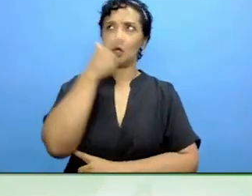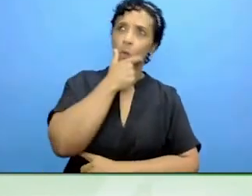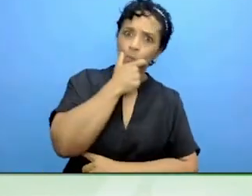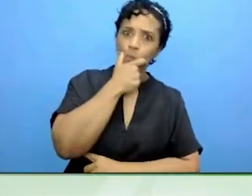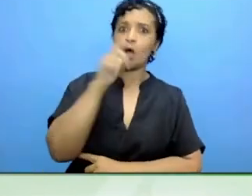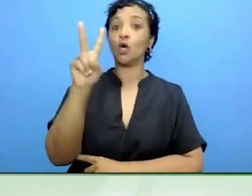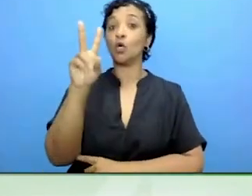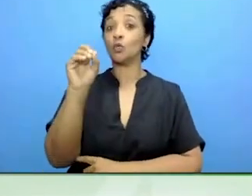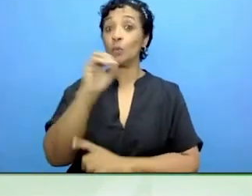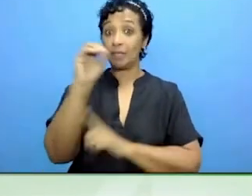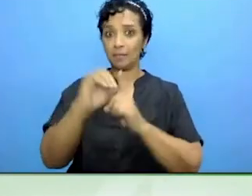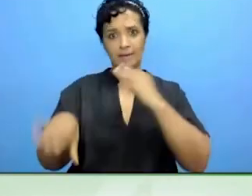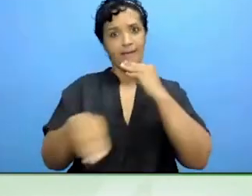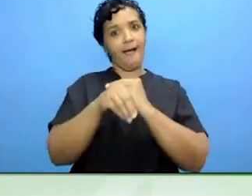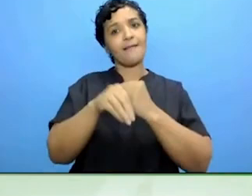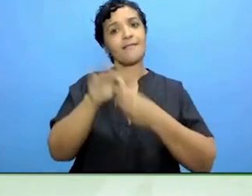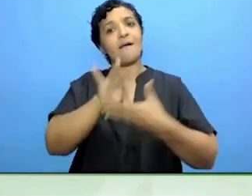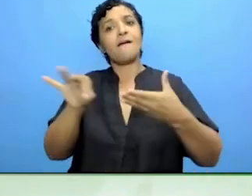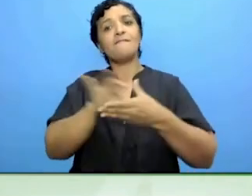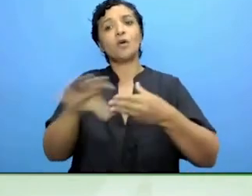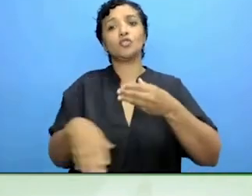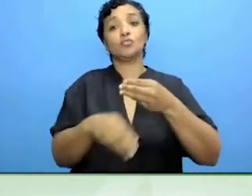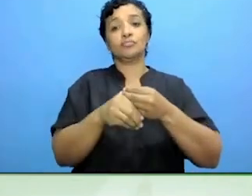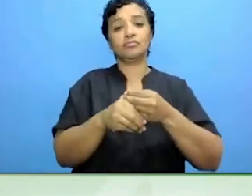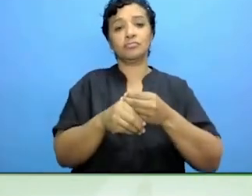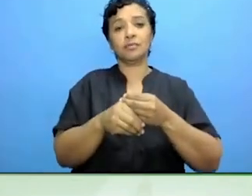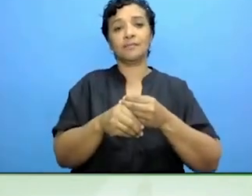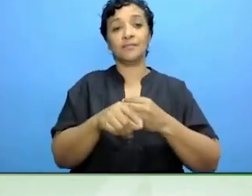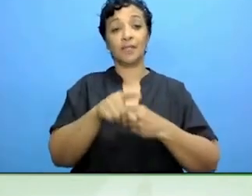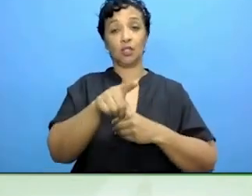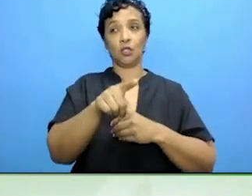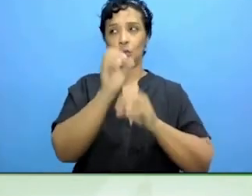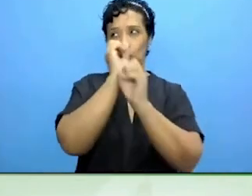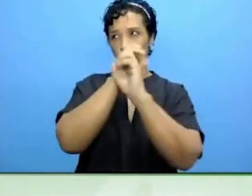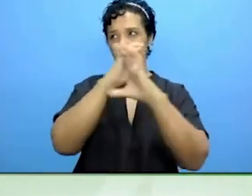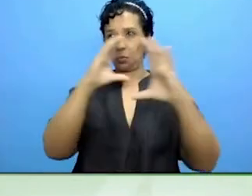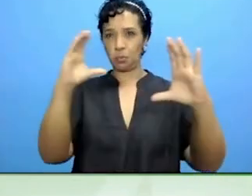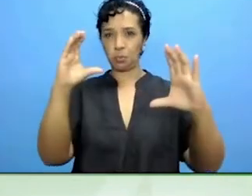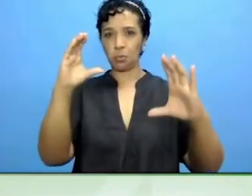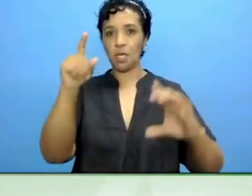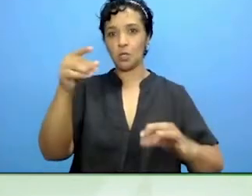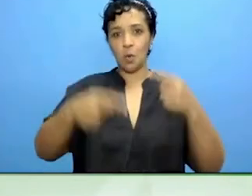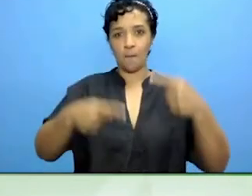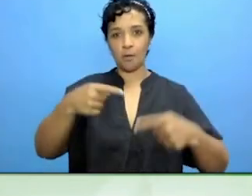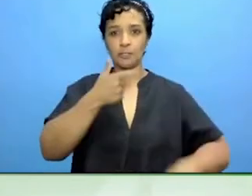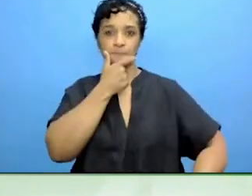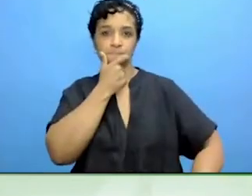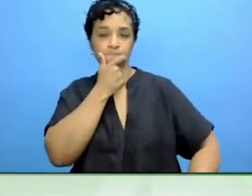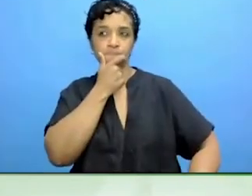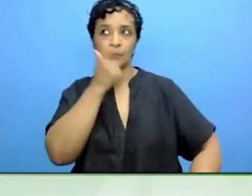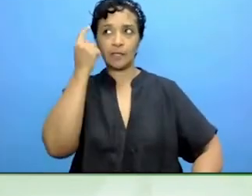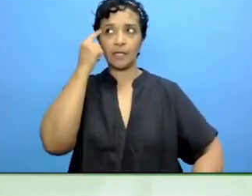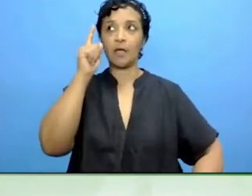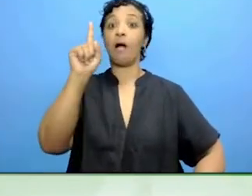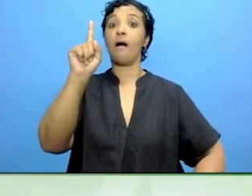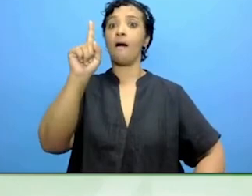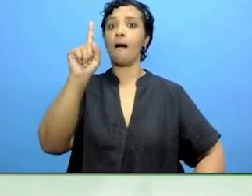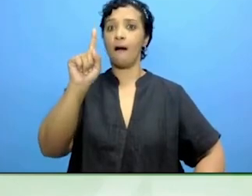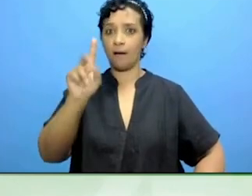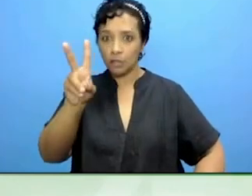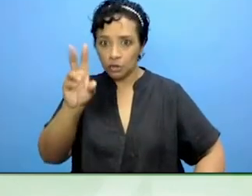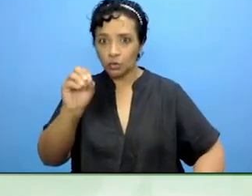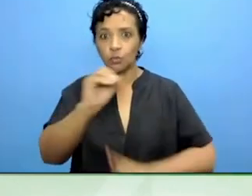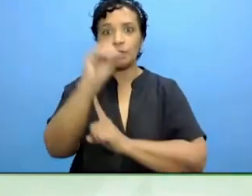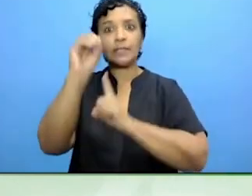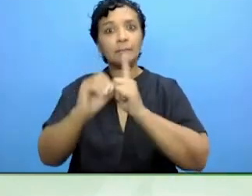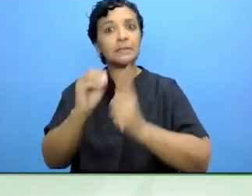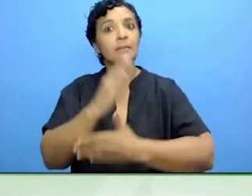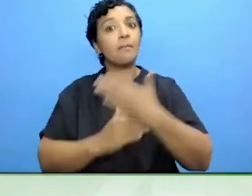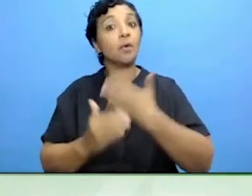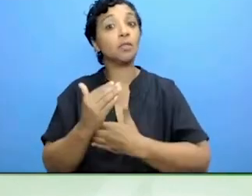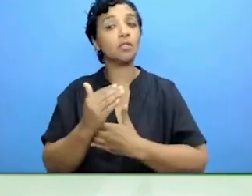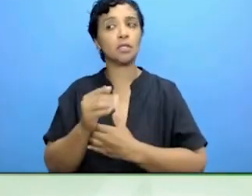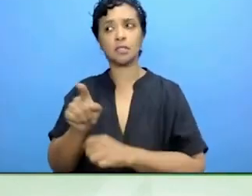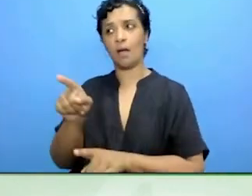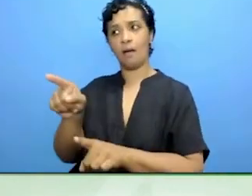and if you are a wise politician, you will be alert to that and hopefully the locations want to do